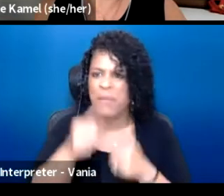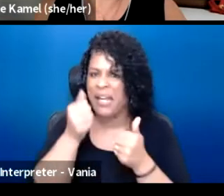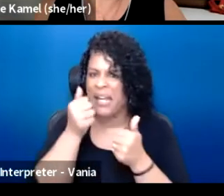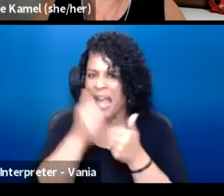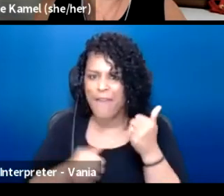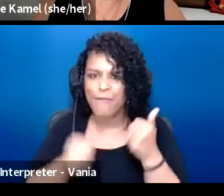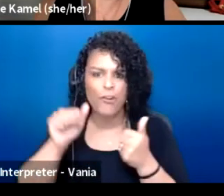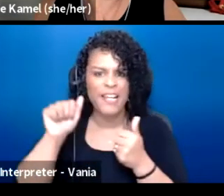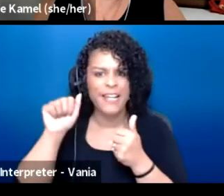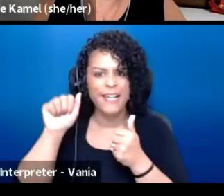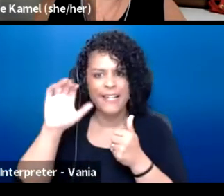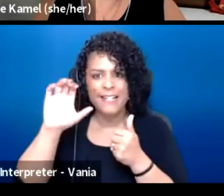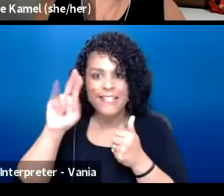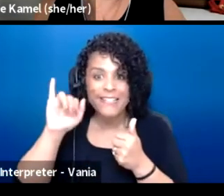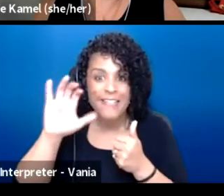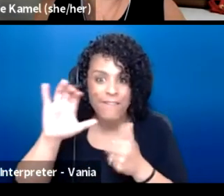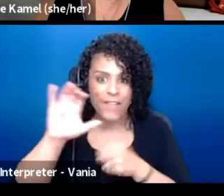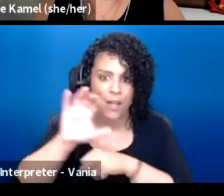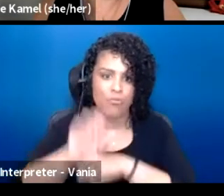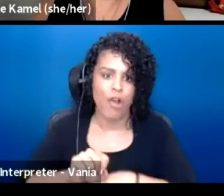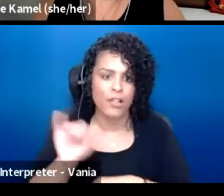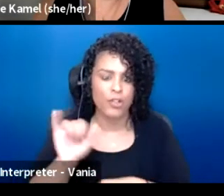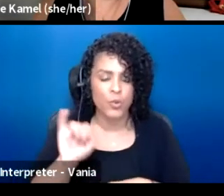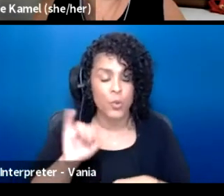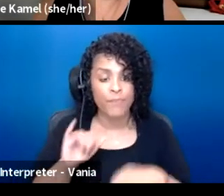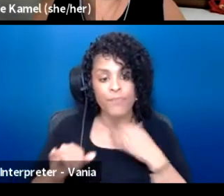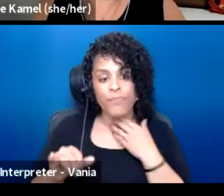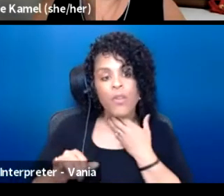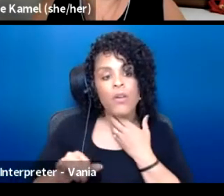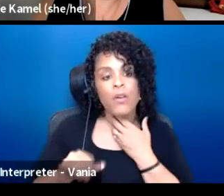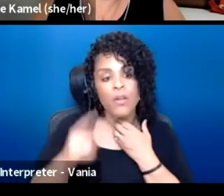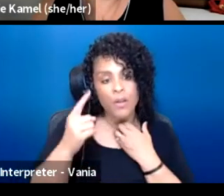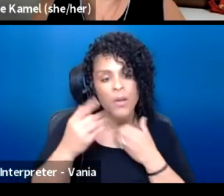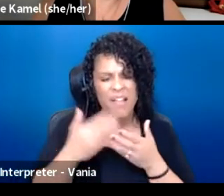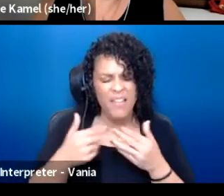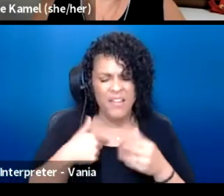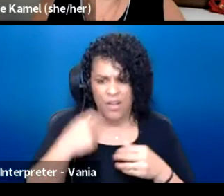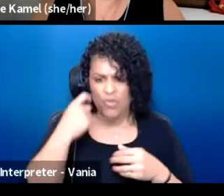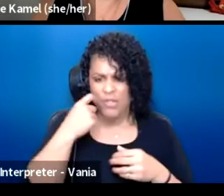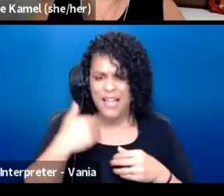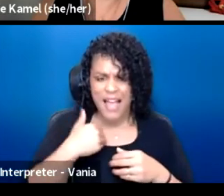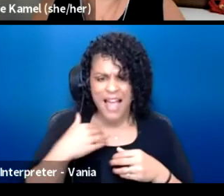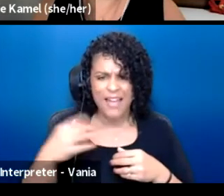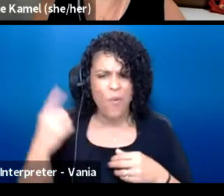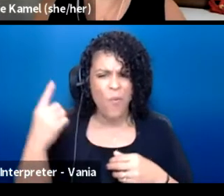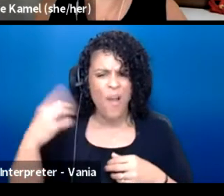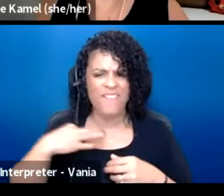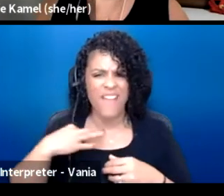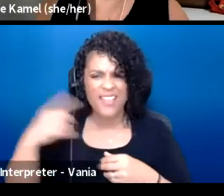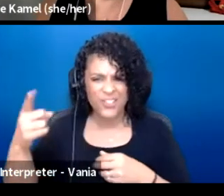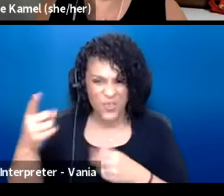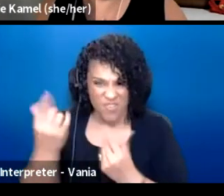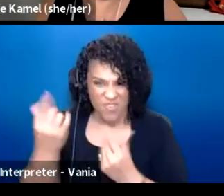I often kind of like, one thing that I recently have a volunteer look doing right now